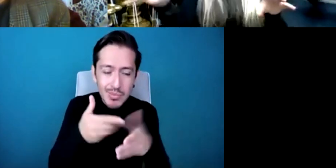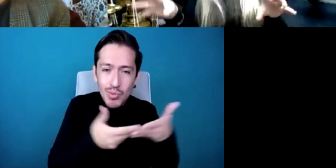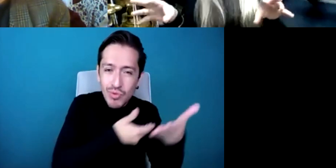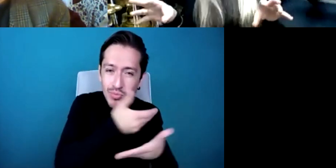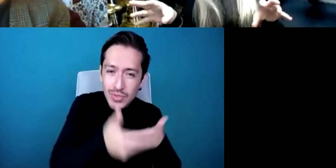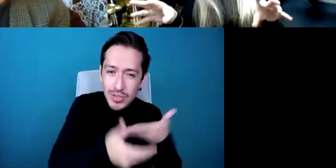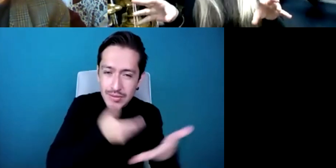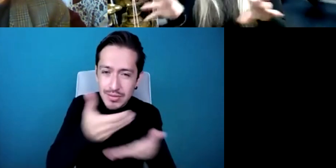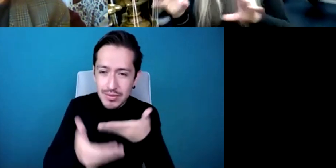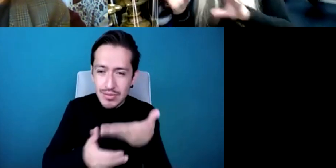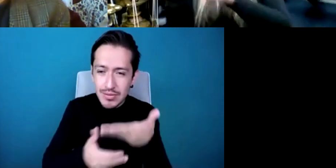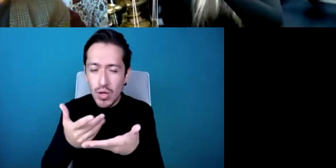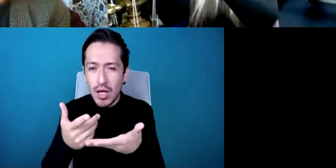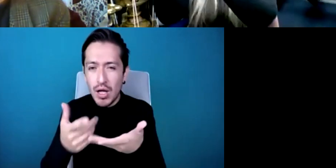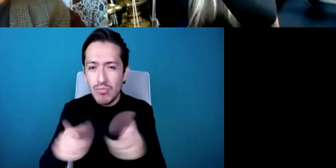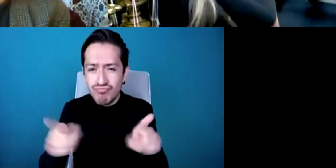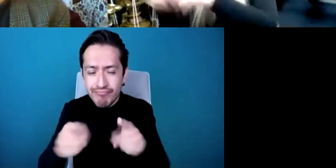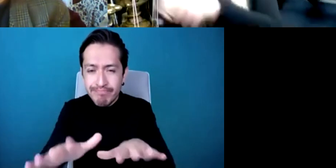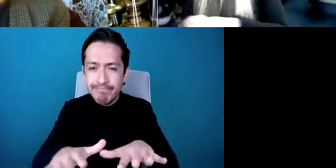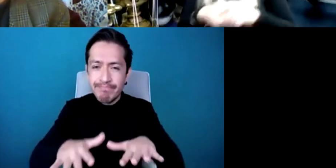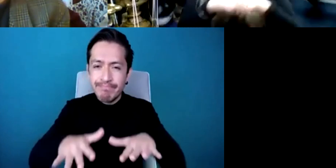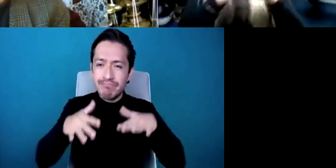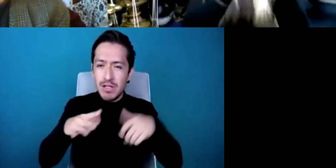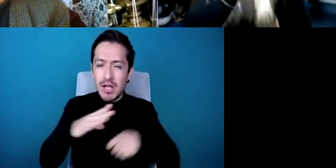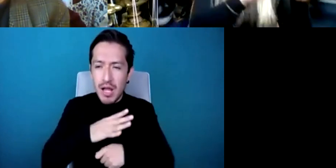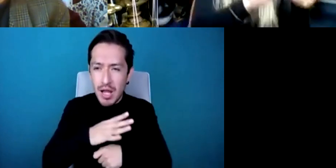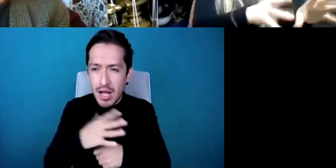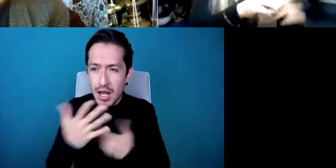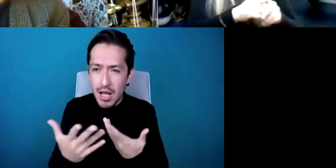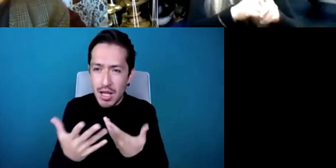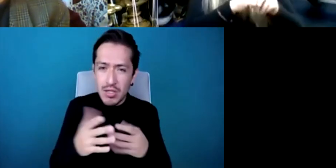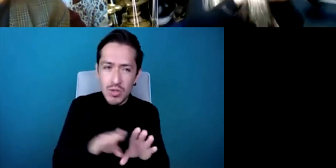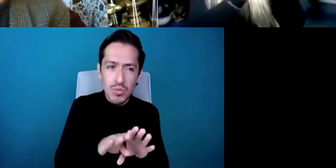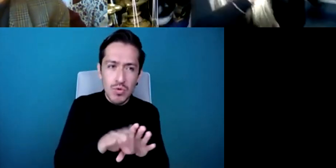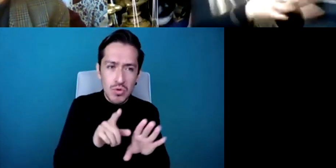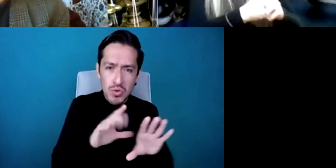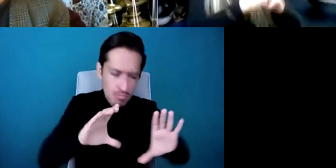different orchestras from maybe north america, or from south america, or from europe, or